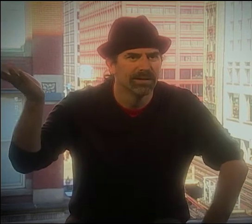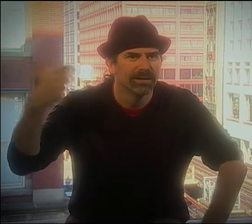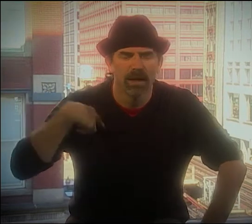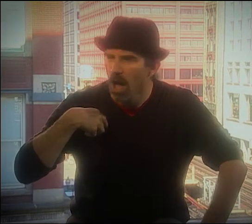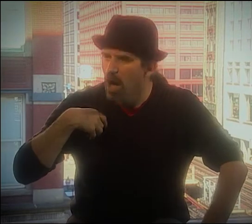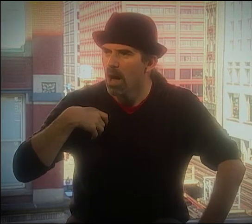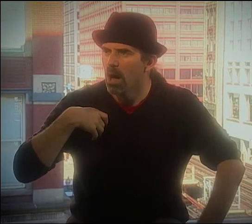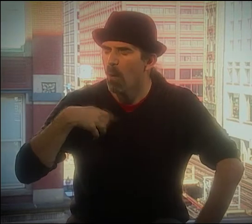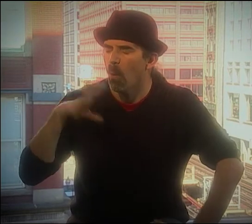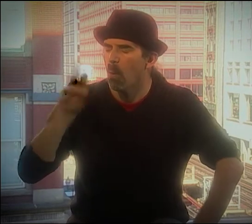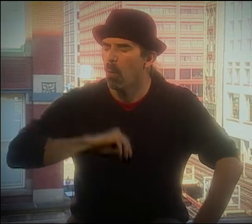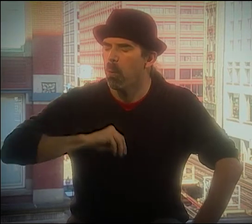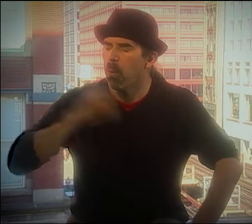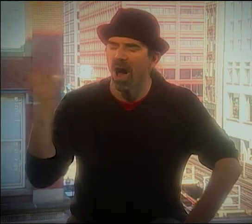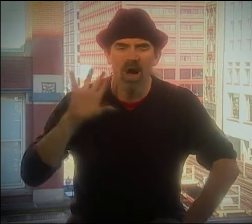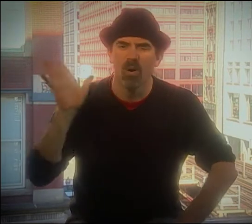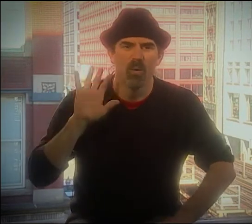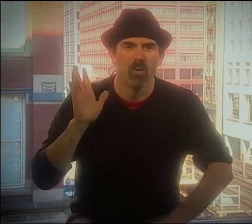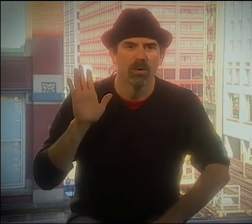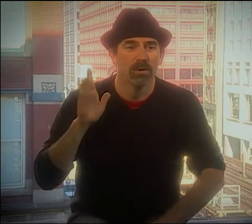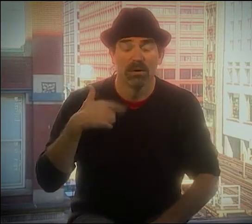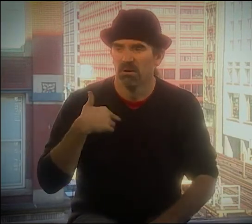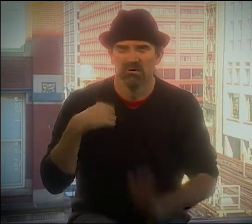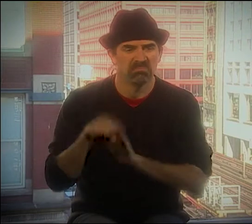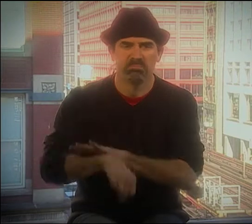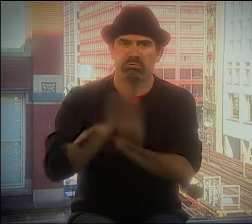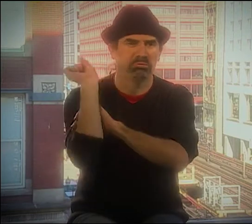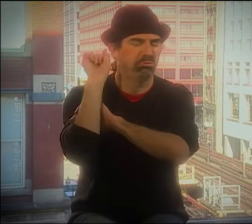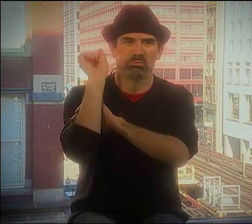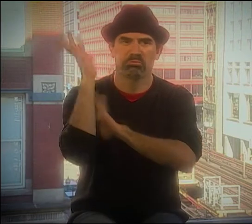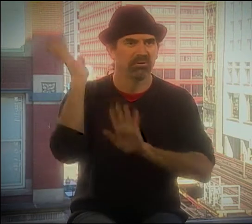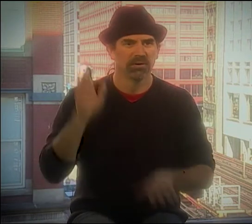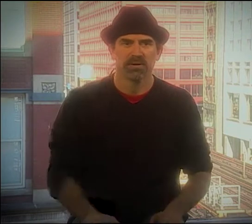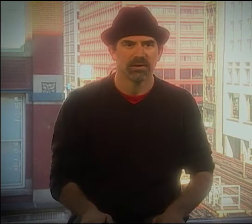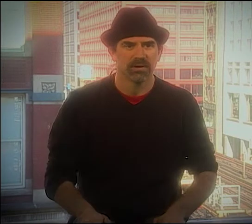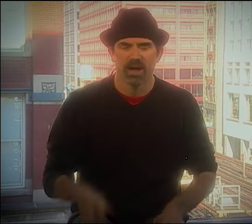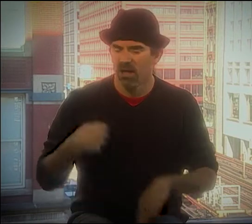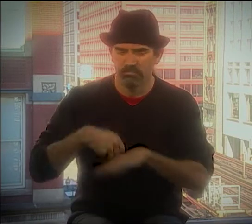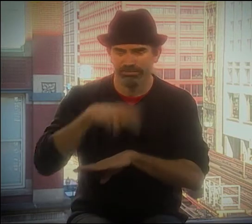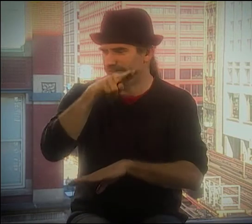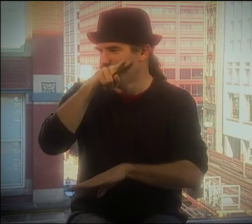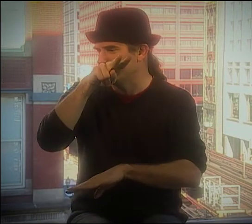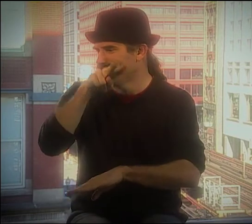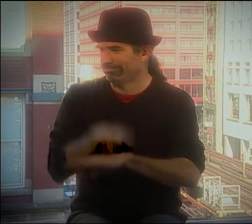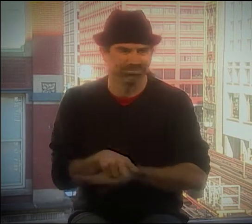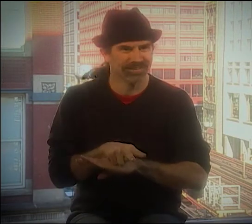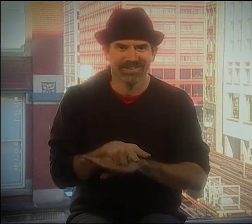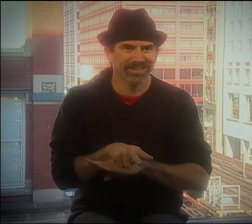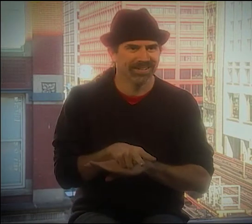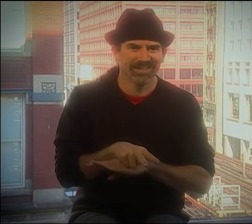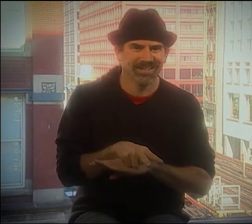HE WAS MAKING THAT VISUAL MOVIE, AND I JUST WENT "WOW!" IT DID. IT BLEW ME AWAY.